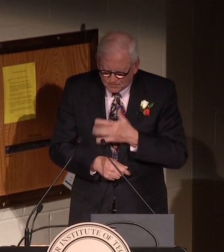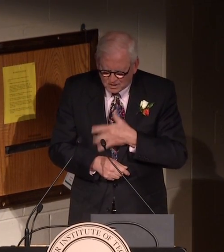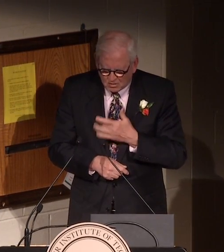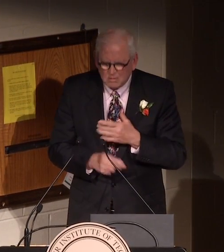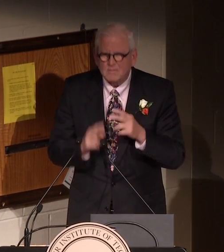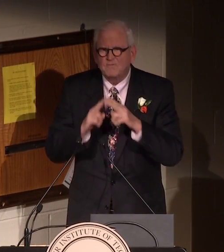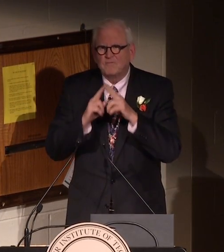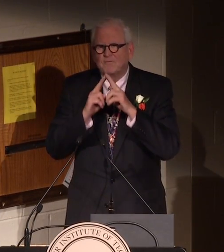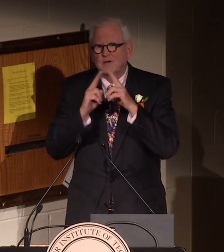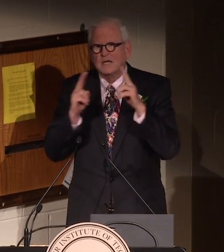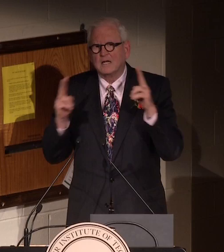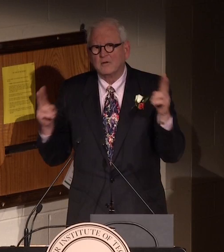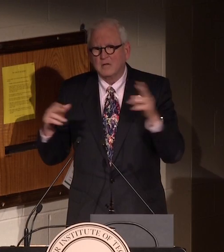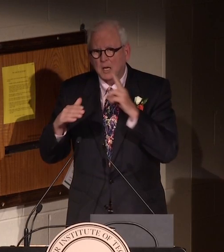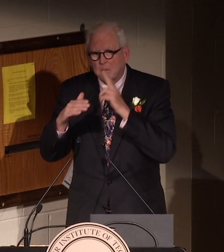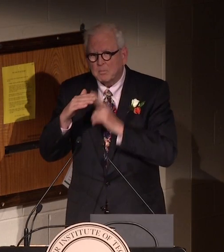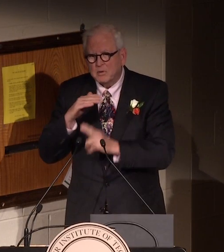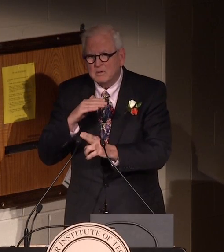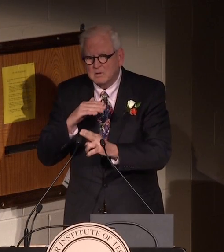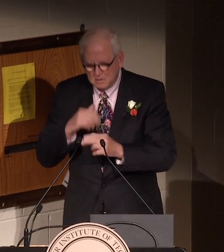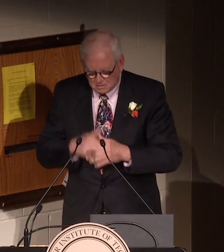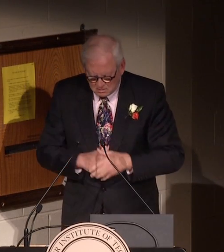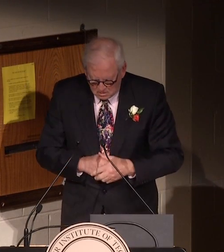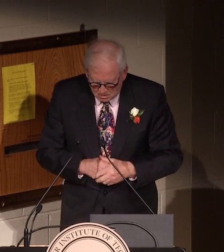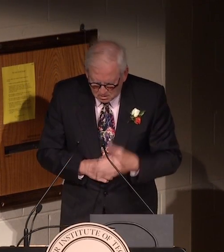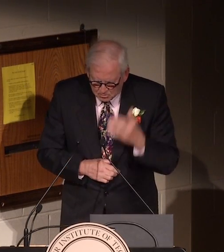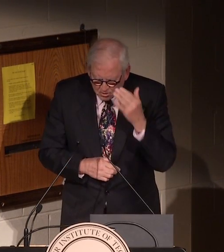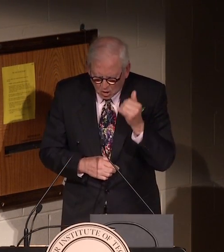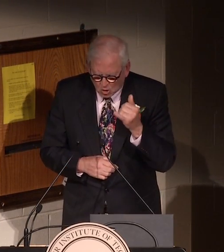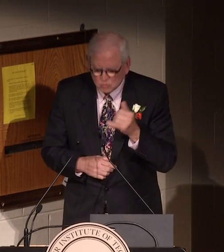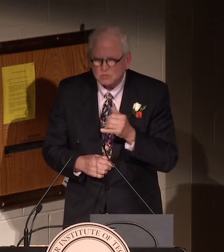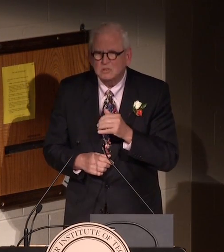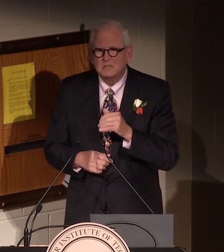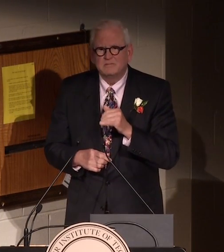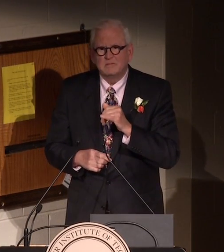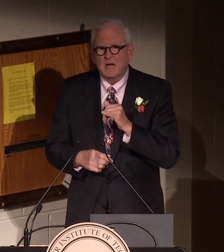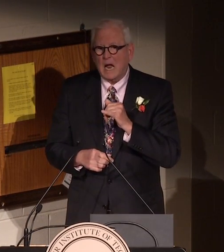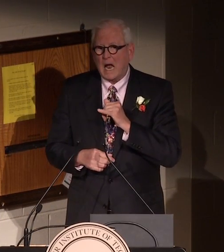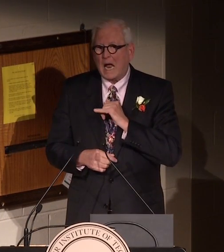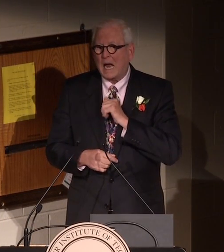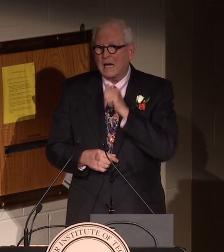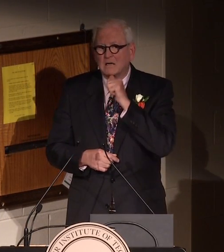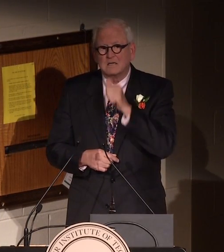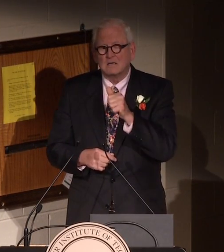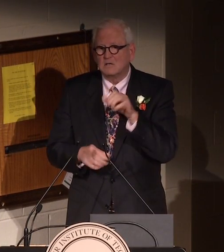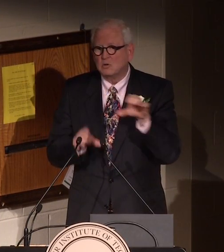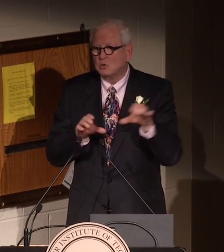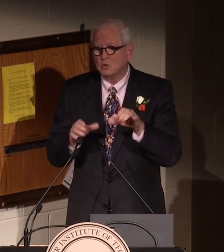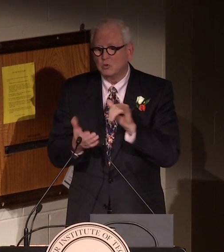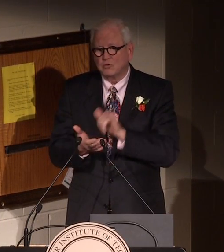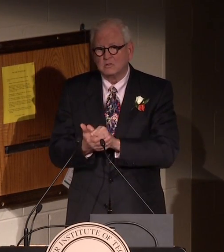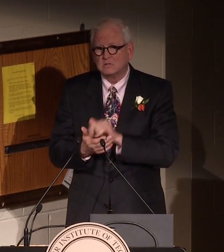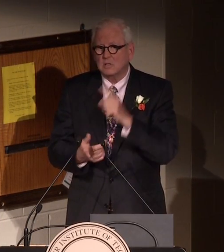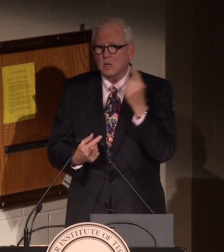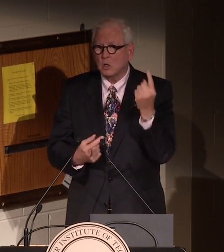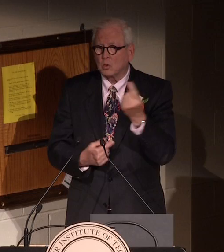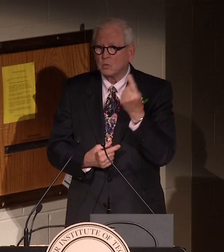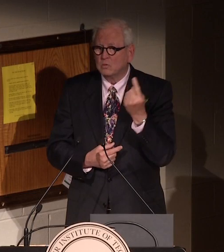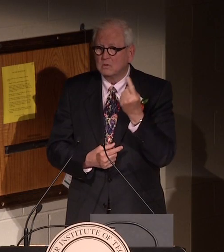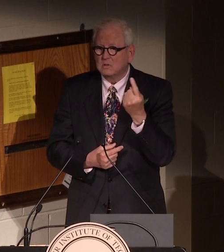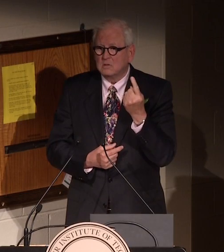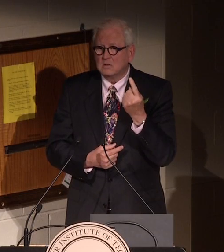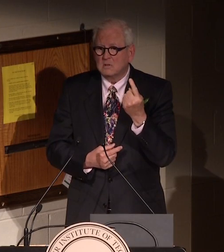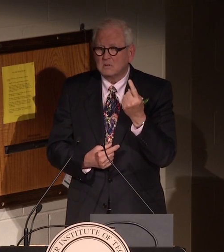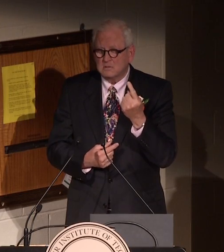At the same time, I feel very humble because I did not do this